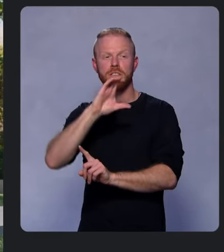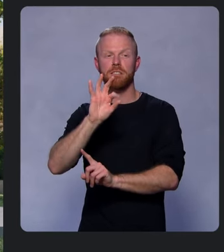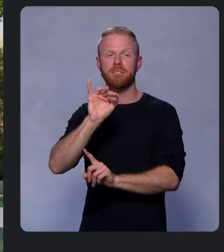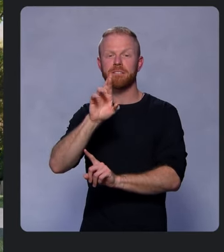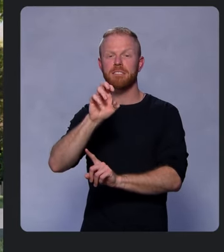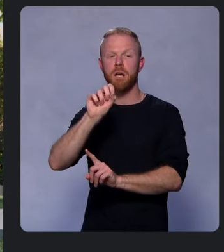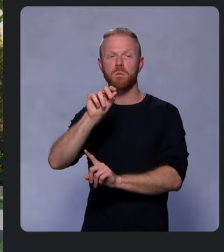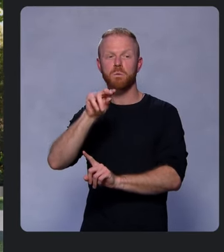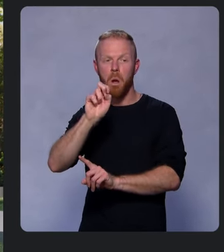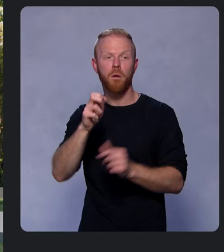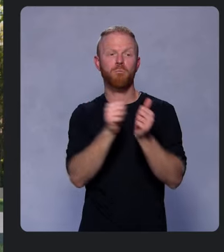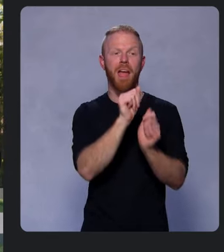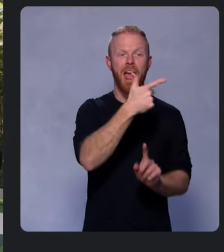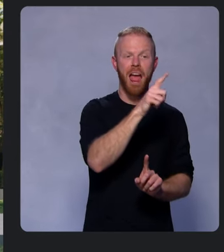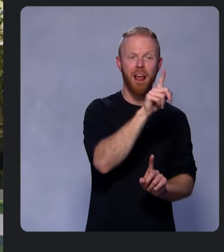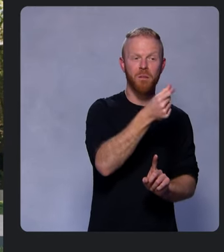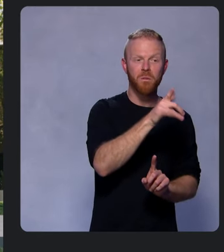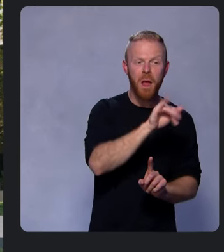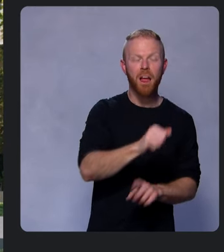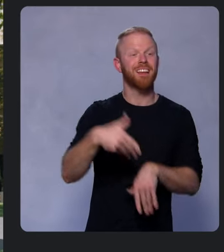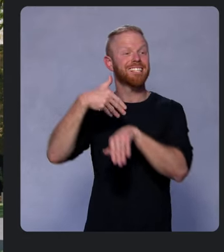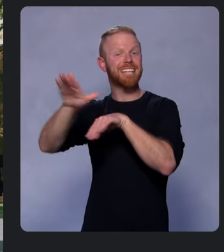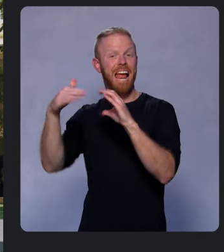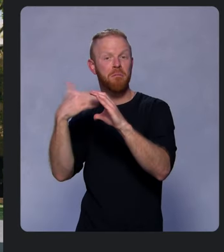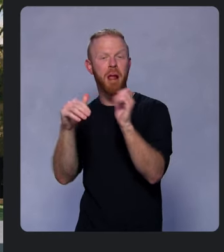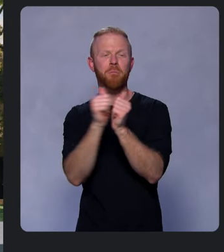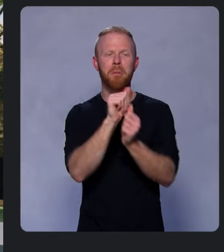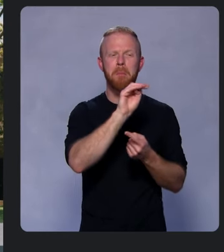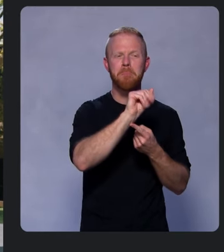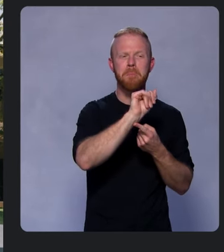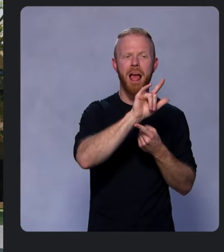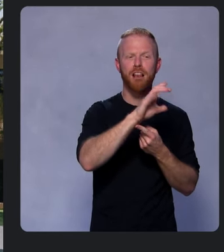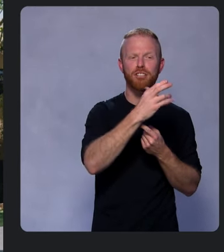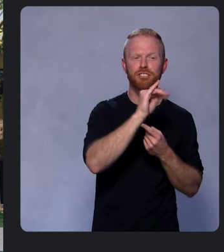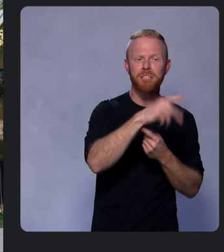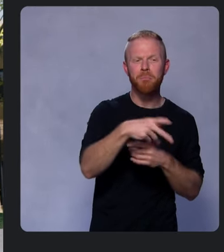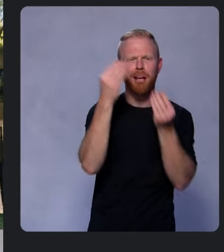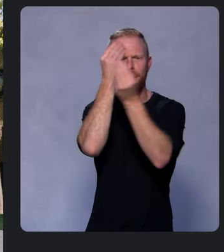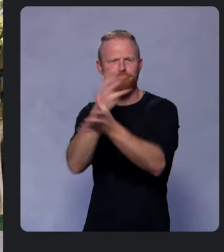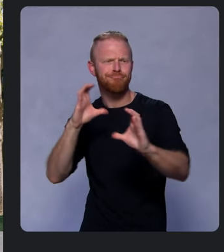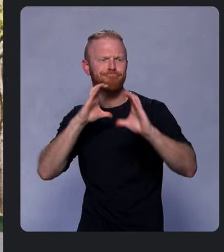send email with MailChimp, and communicate with your users via a MessageBird,